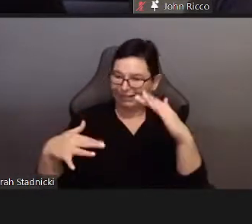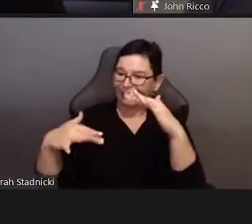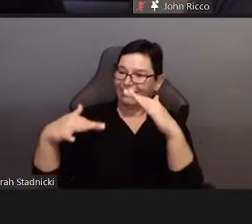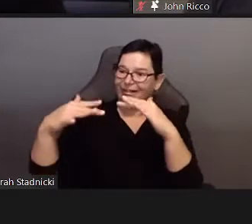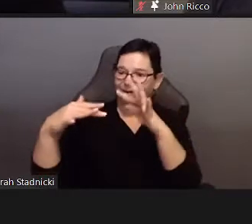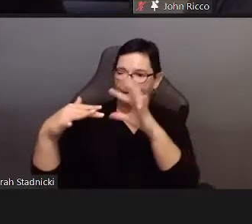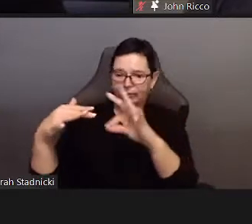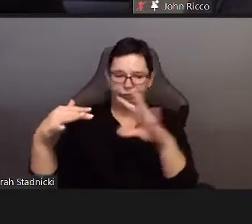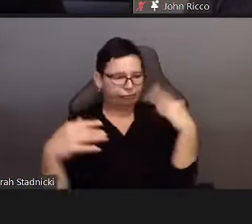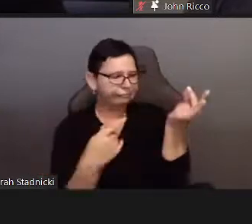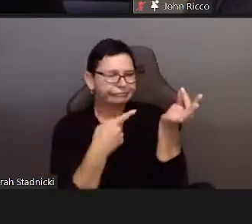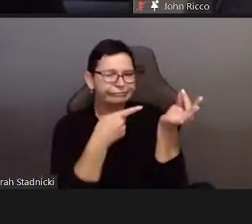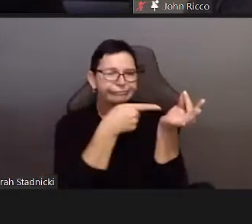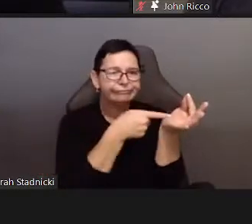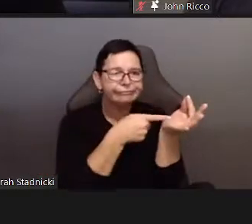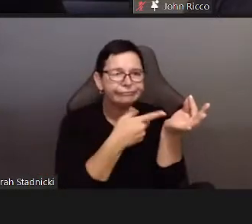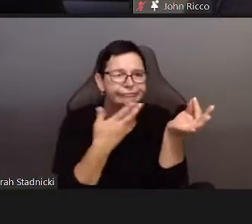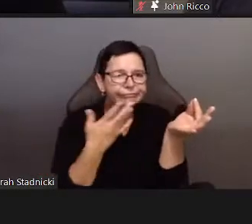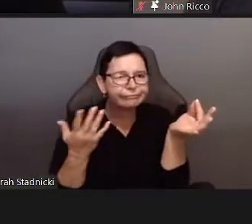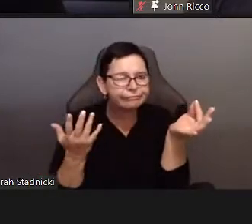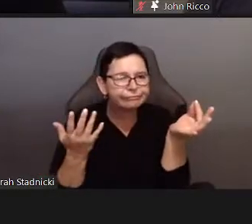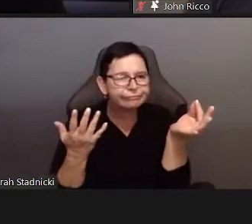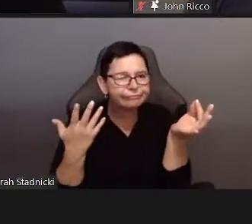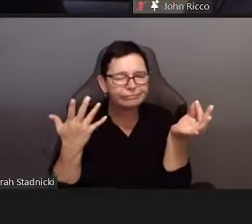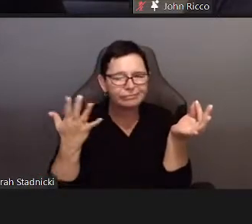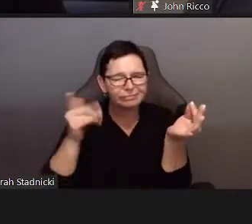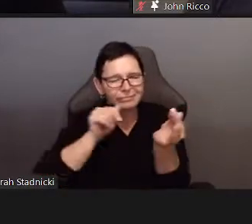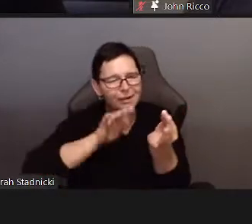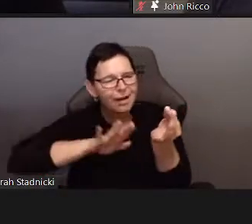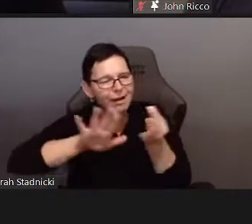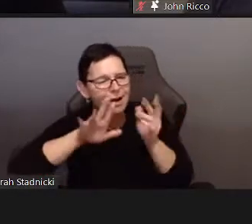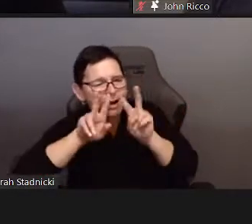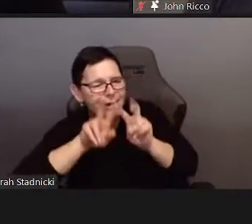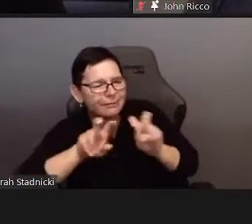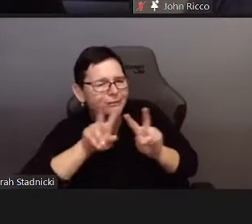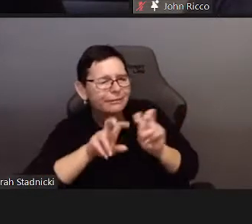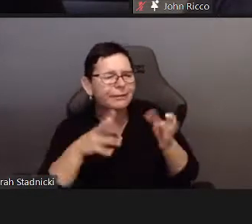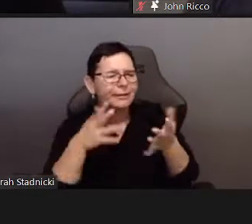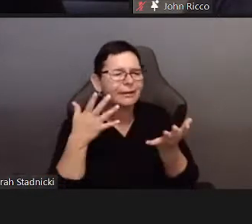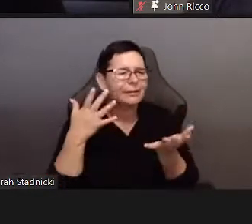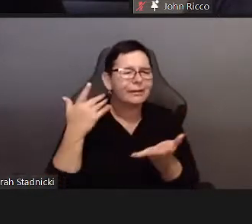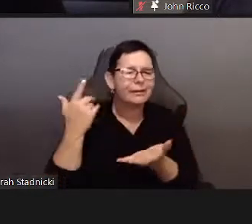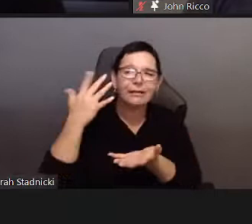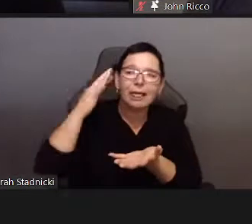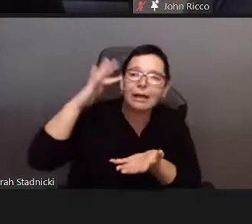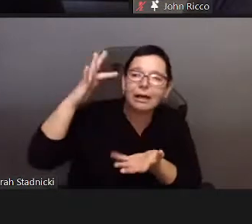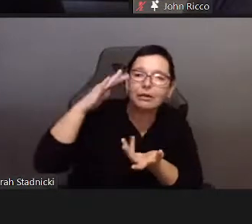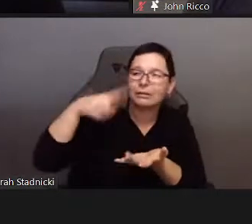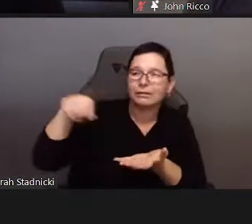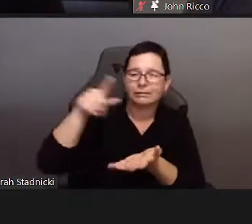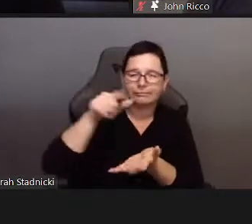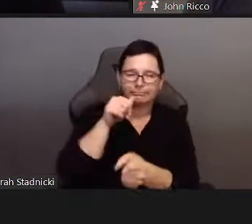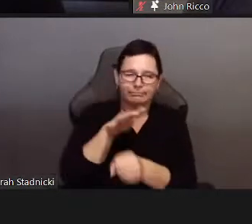but especially looking at feminist studies of sexuality, like Pleasure and Danger discourse, danger takes over.